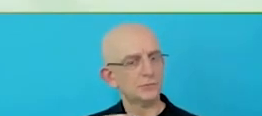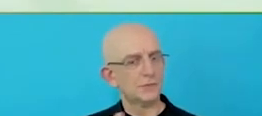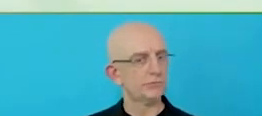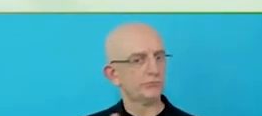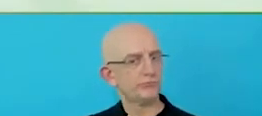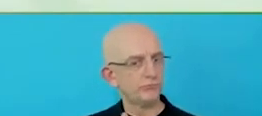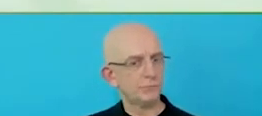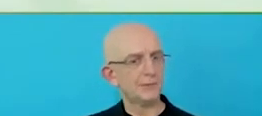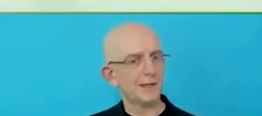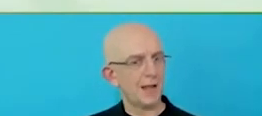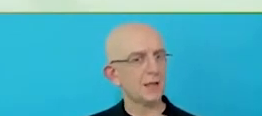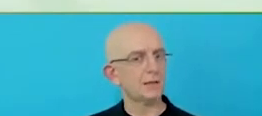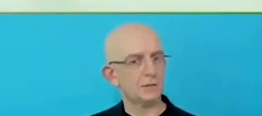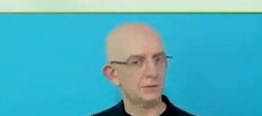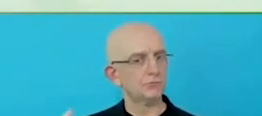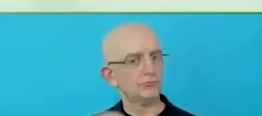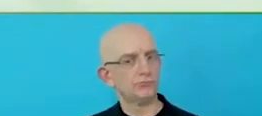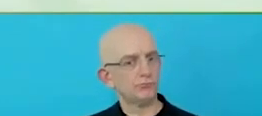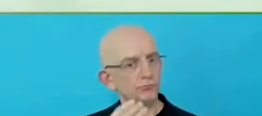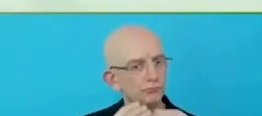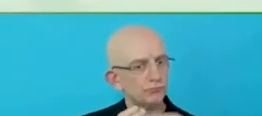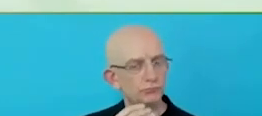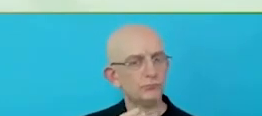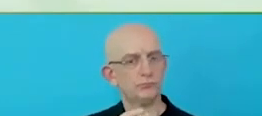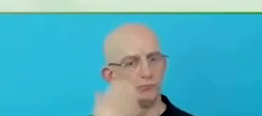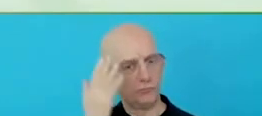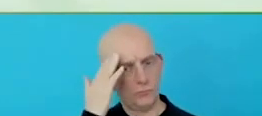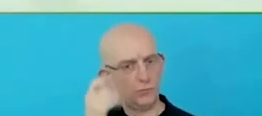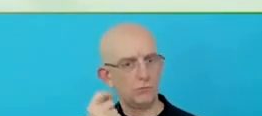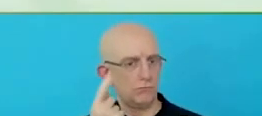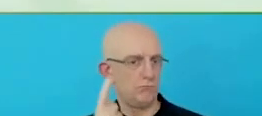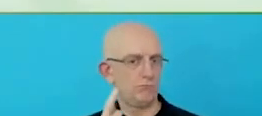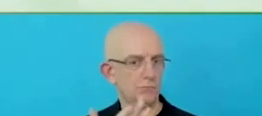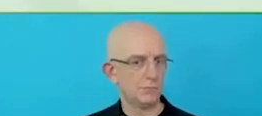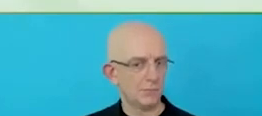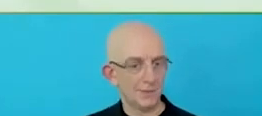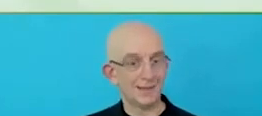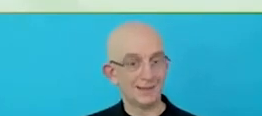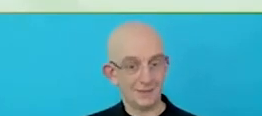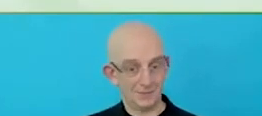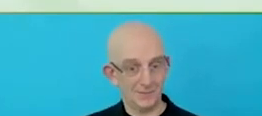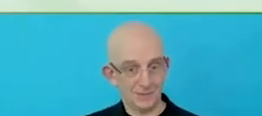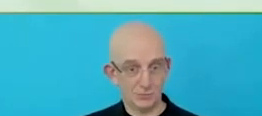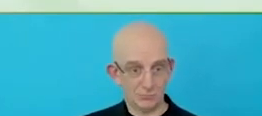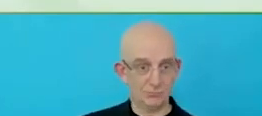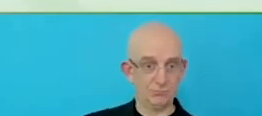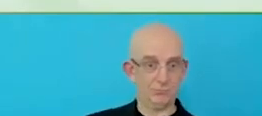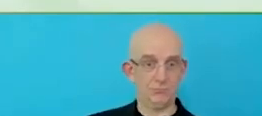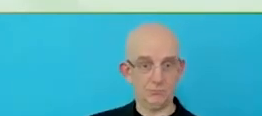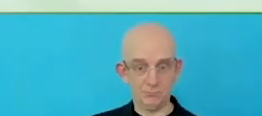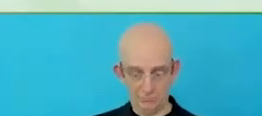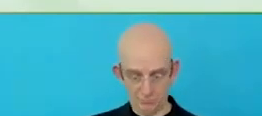And they are able to then enjoy our food. I guess the important thing is, when building the packaging, the